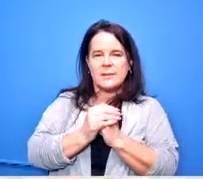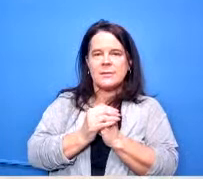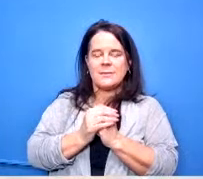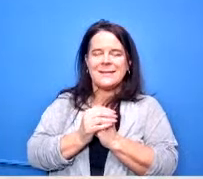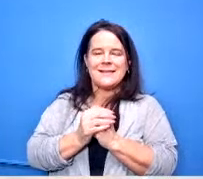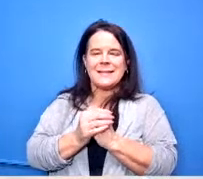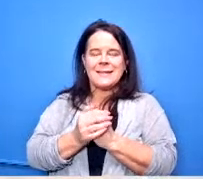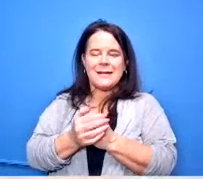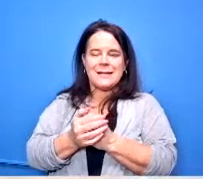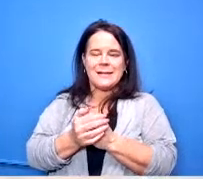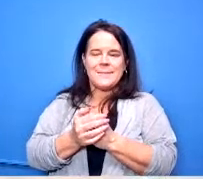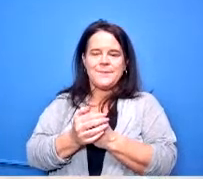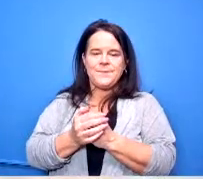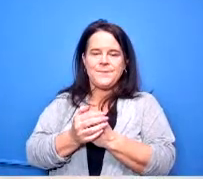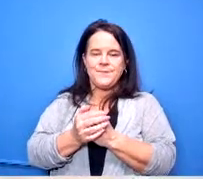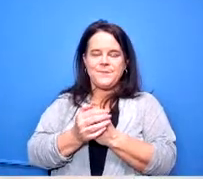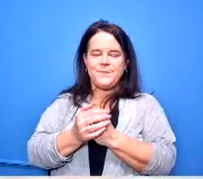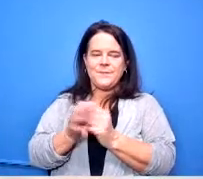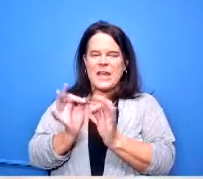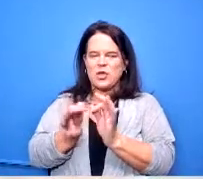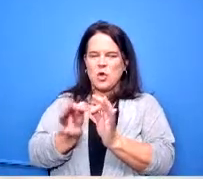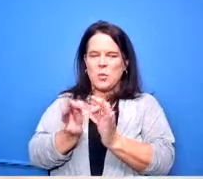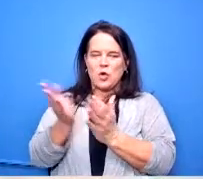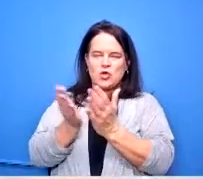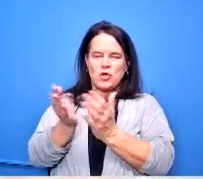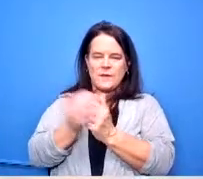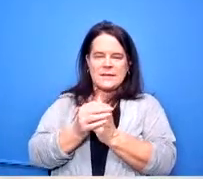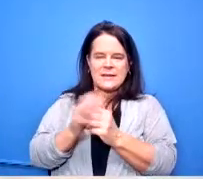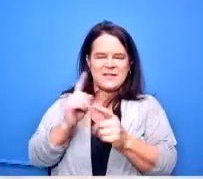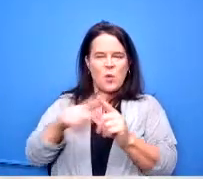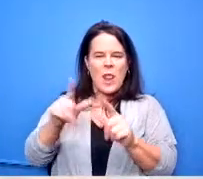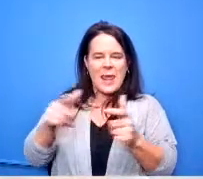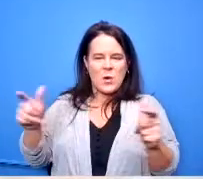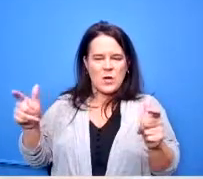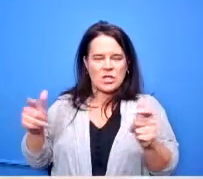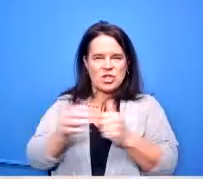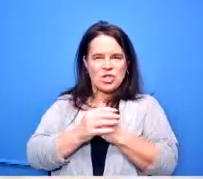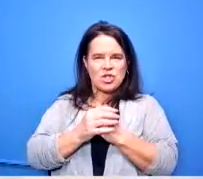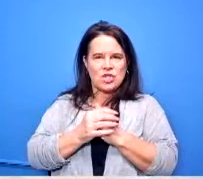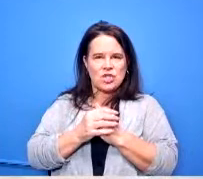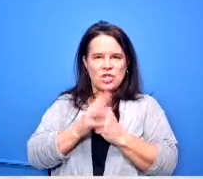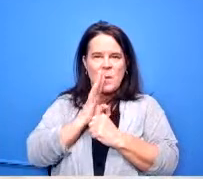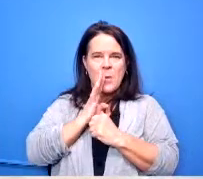we've used for several years this is a an increase in their contract um